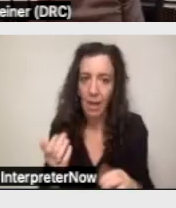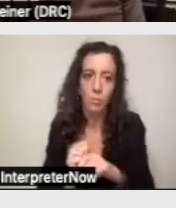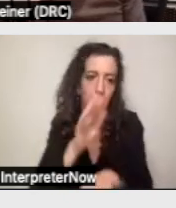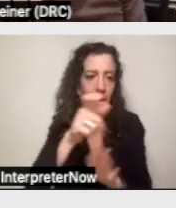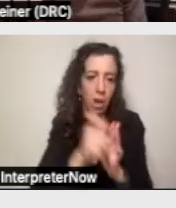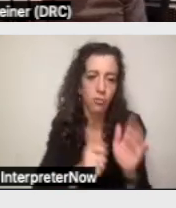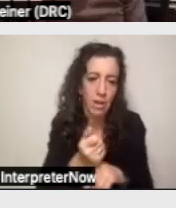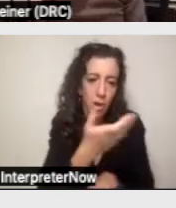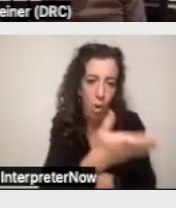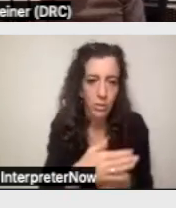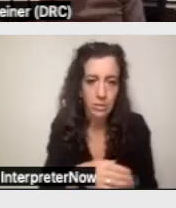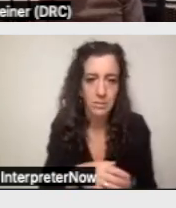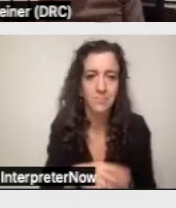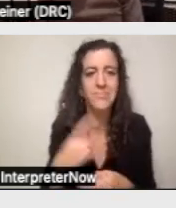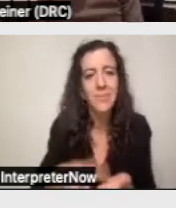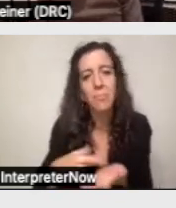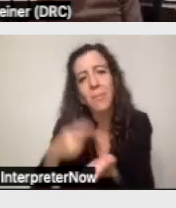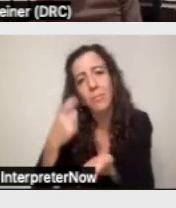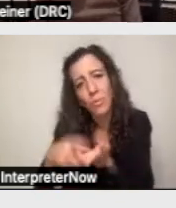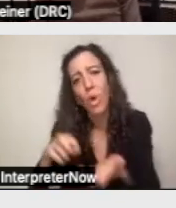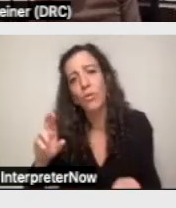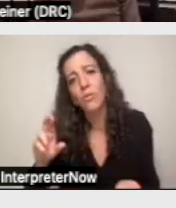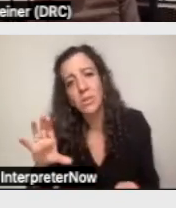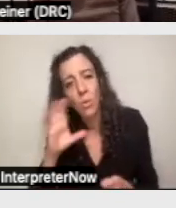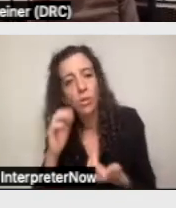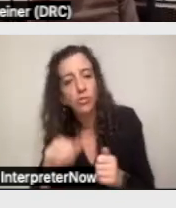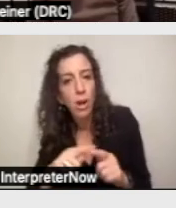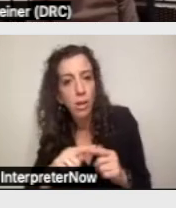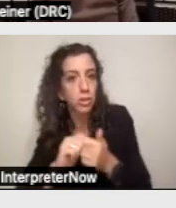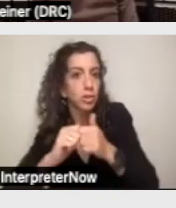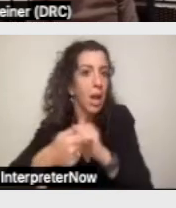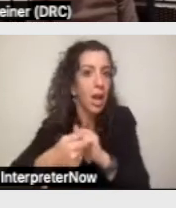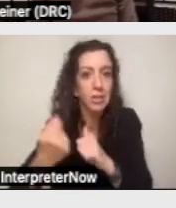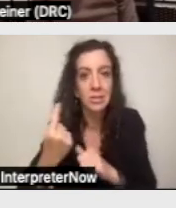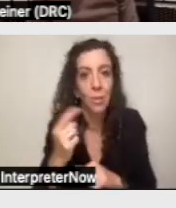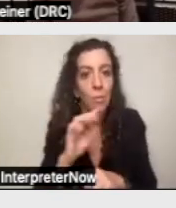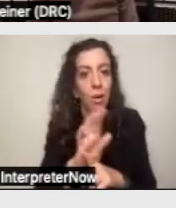We do see sometimes where regional centers will try to change someone's services or say